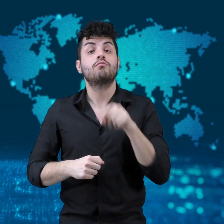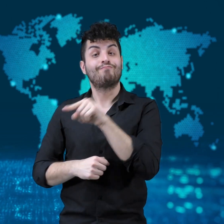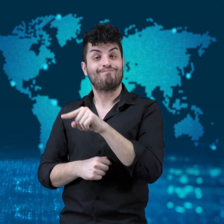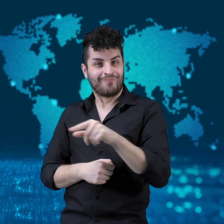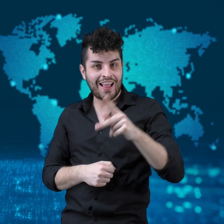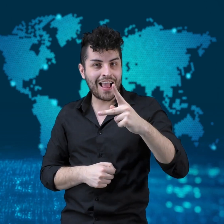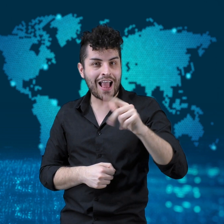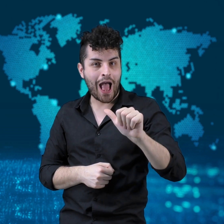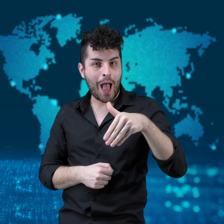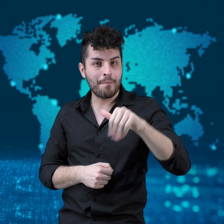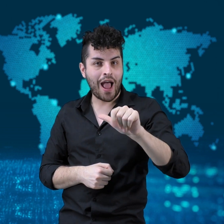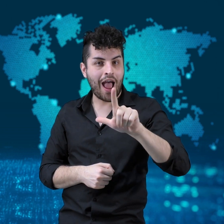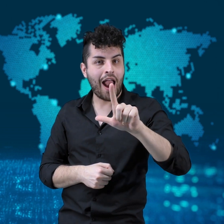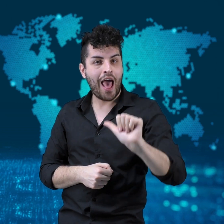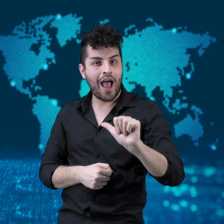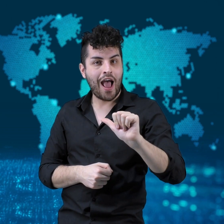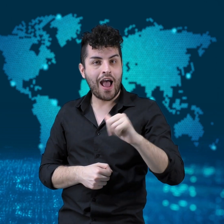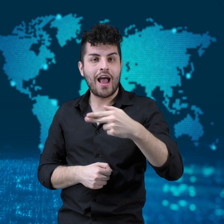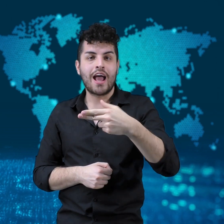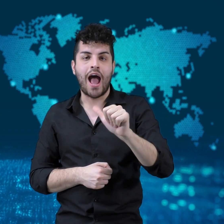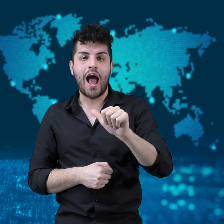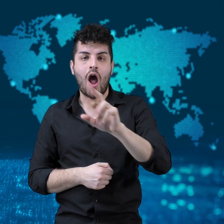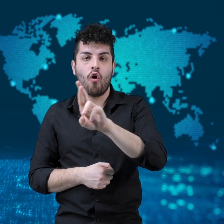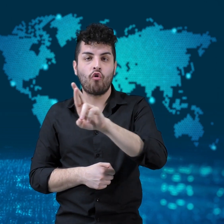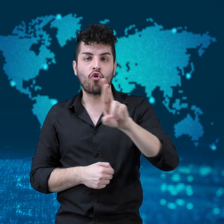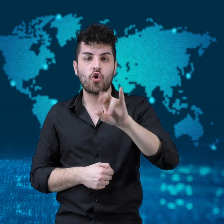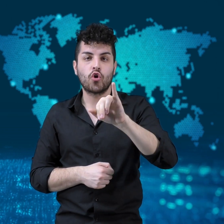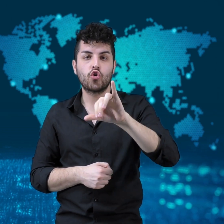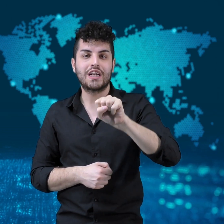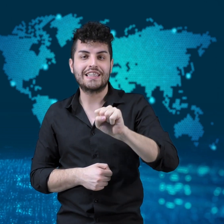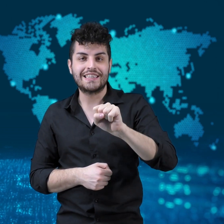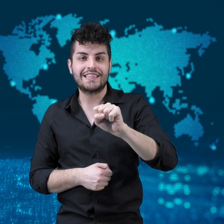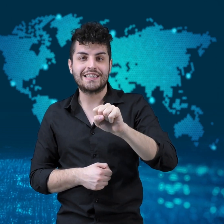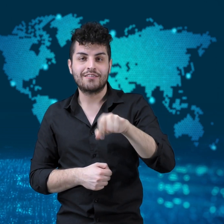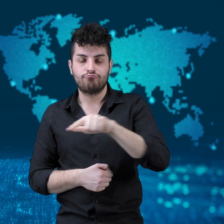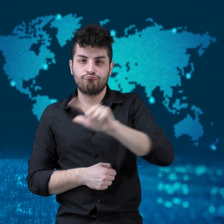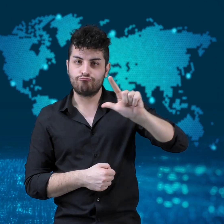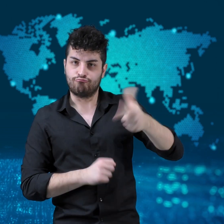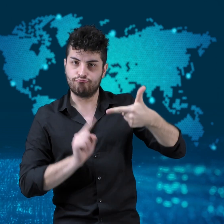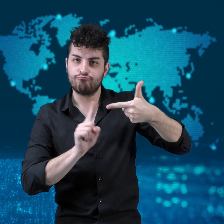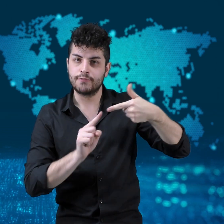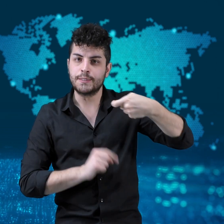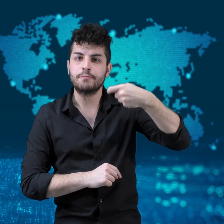Kamala Harris, Biden’s running mate,